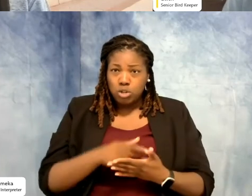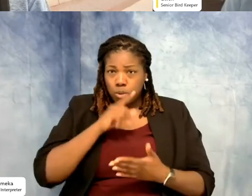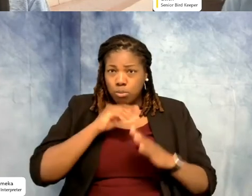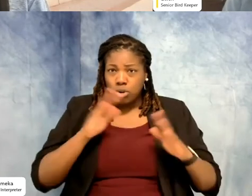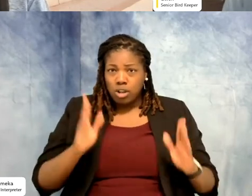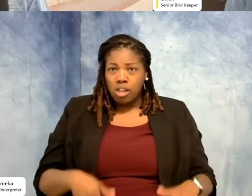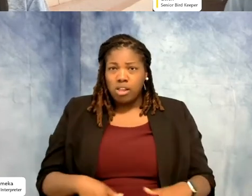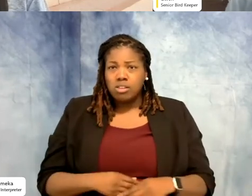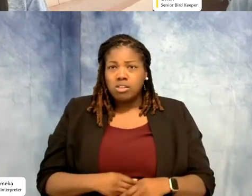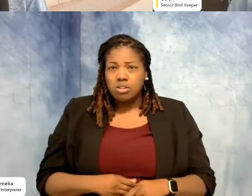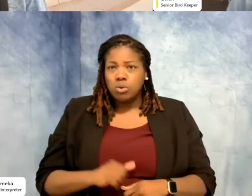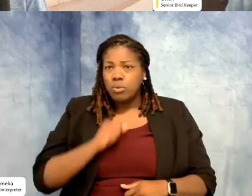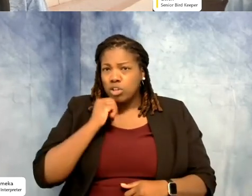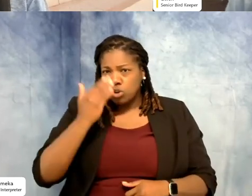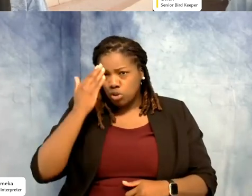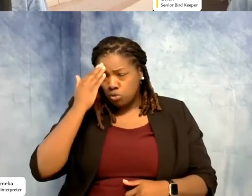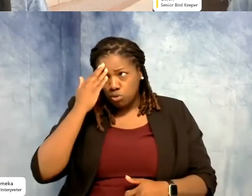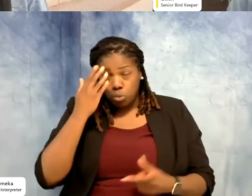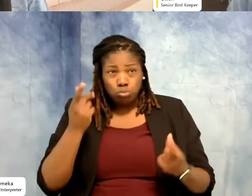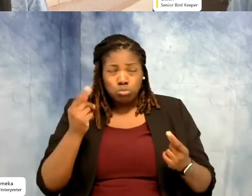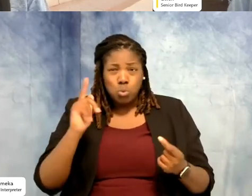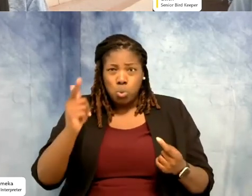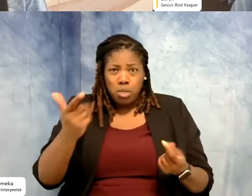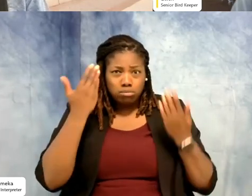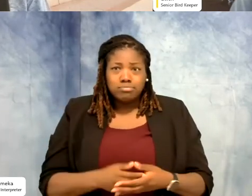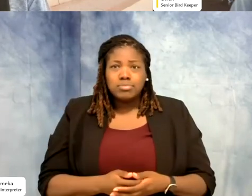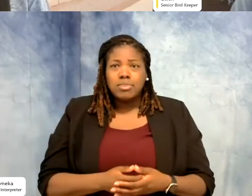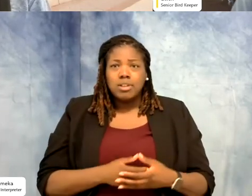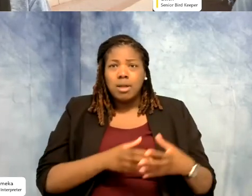we don't know how far we're going to go. Like migratory birds tell a story. I mean,